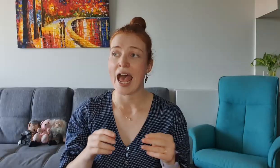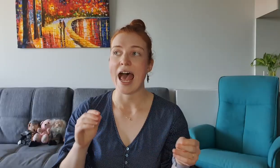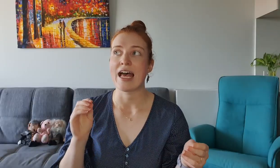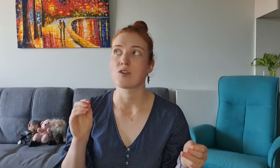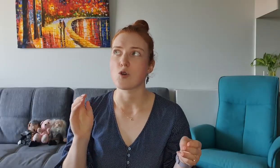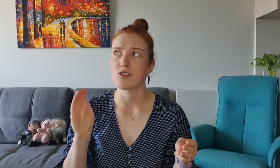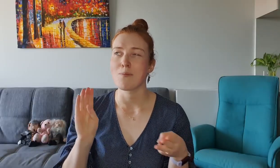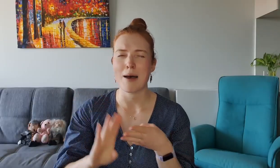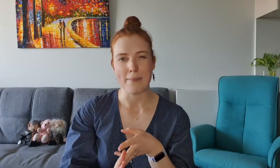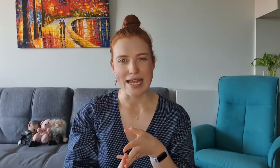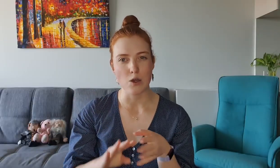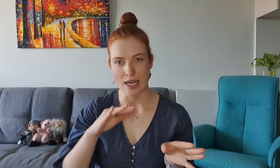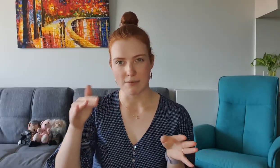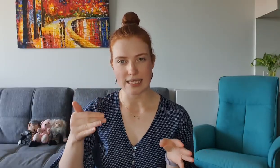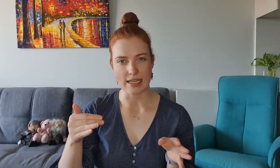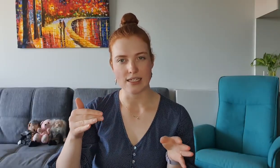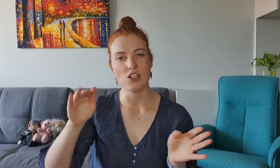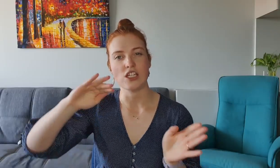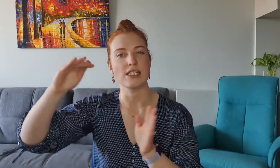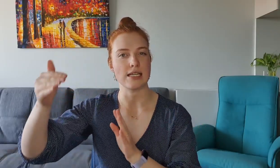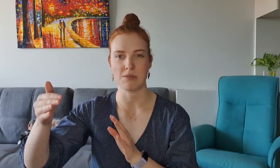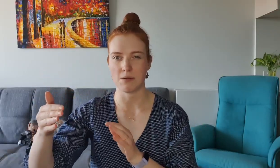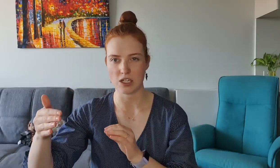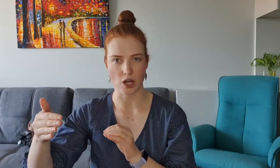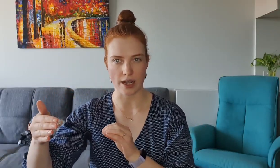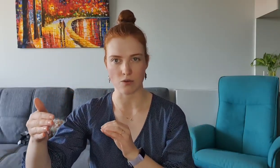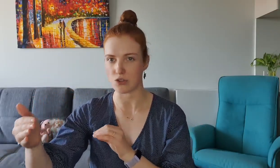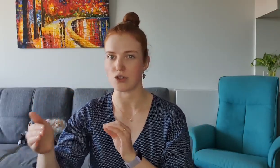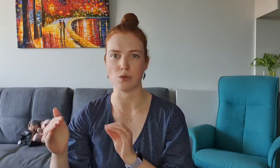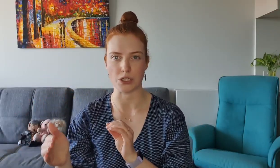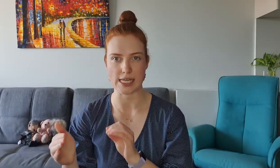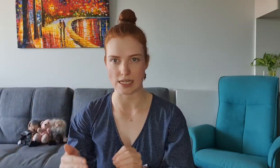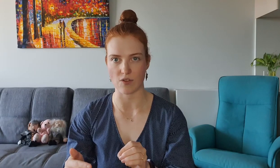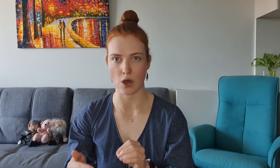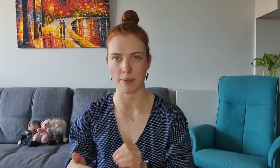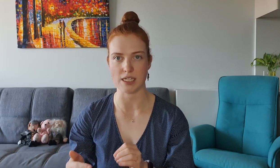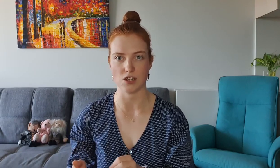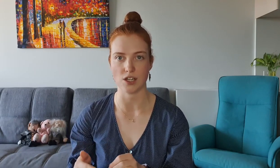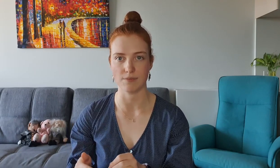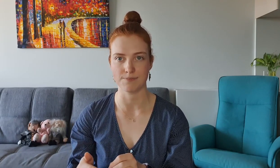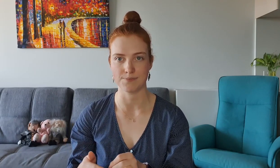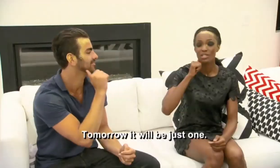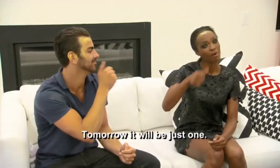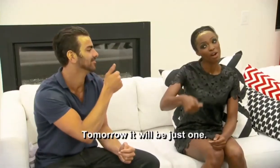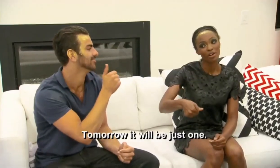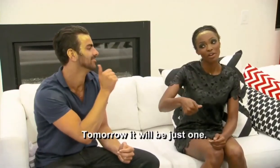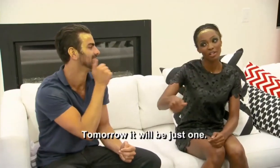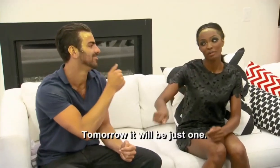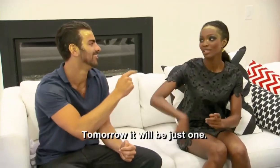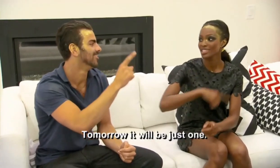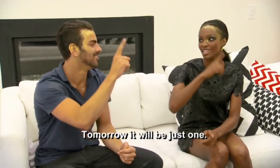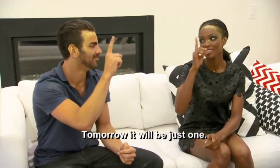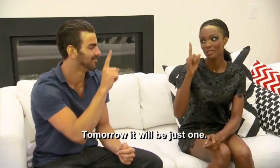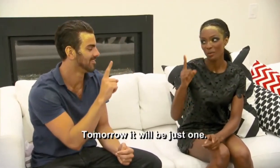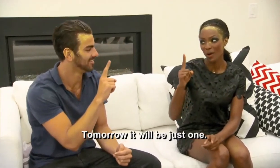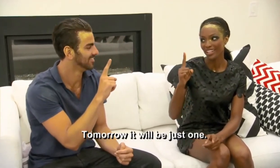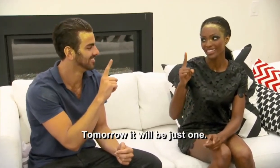And also Mamé, who came second, she seems to be trying also towards the end of the competition MAMÉ: Tomorrow will be just one